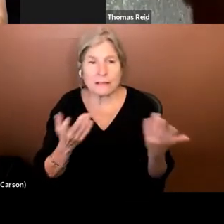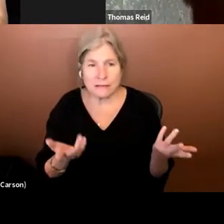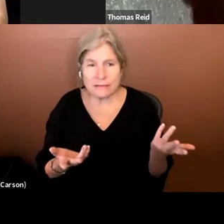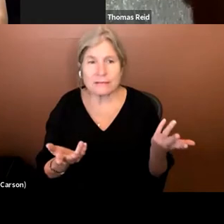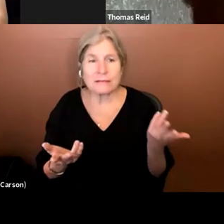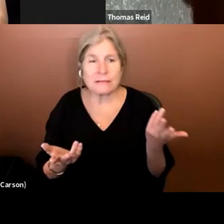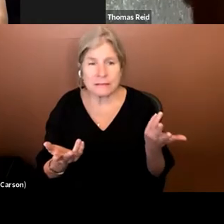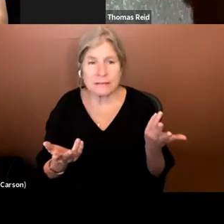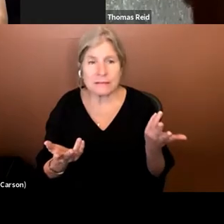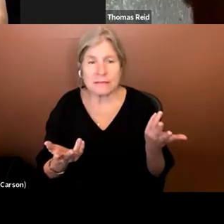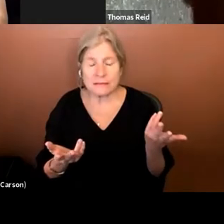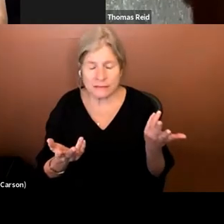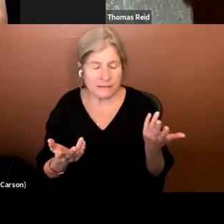in front of